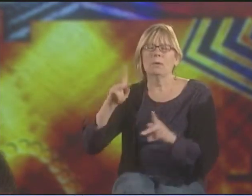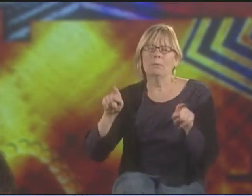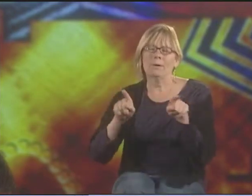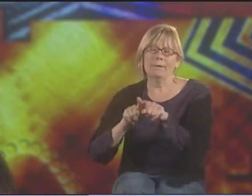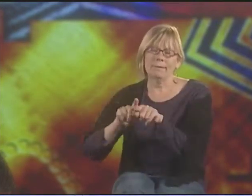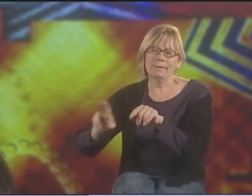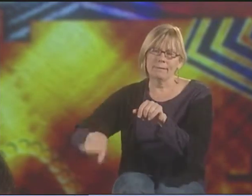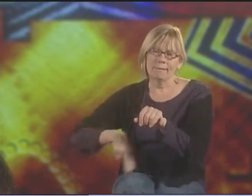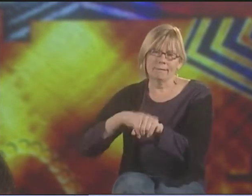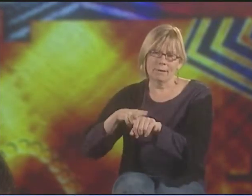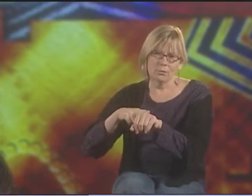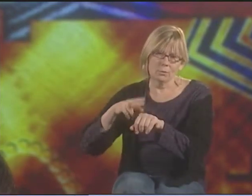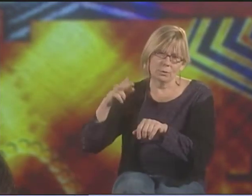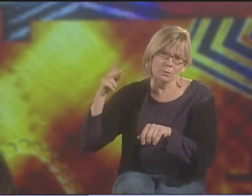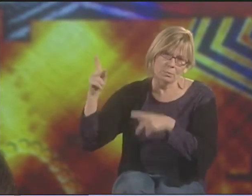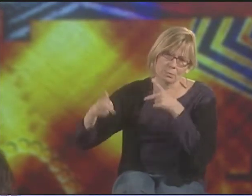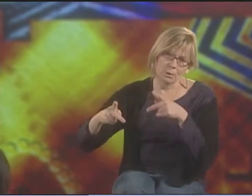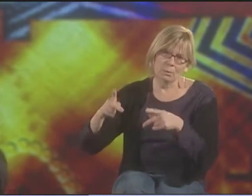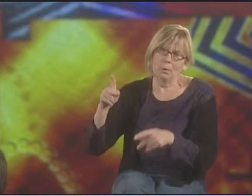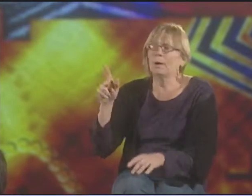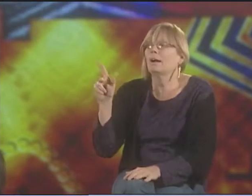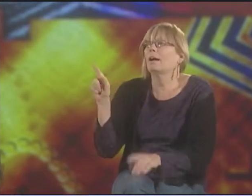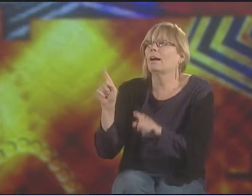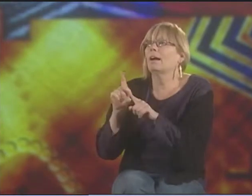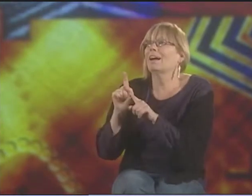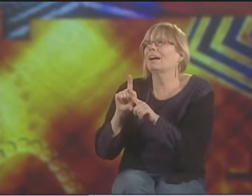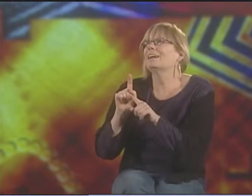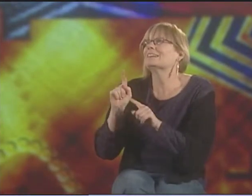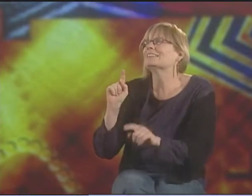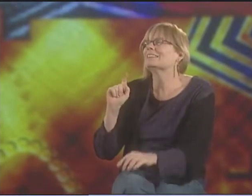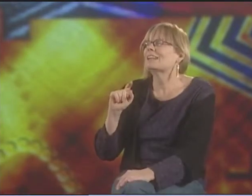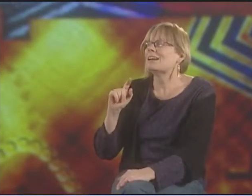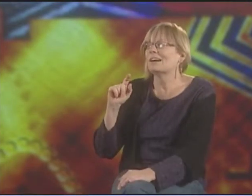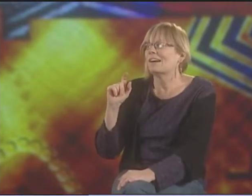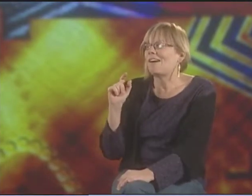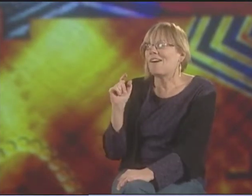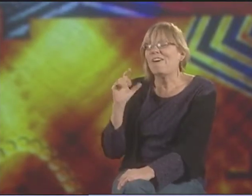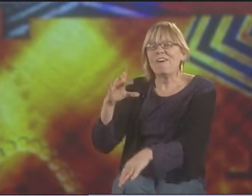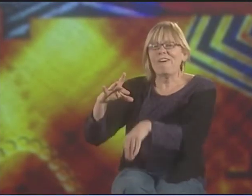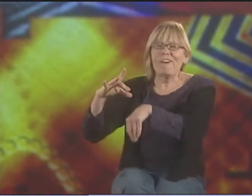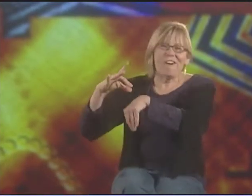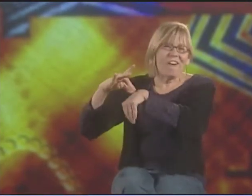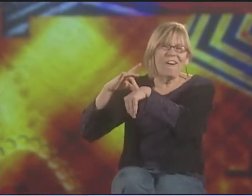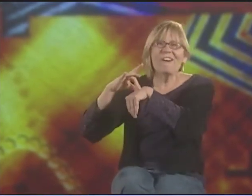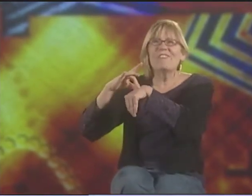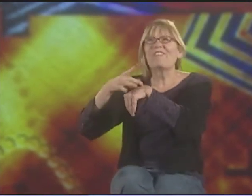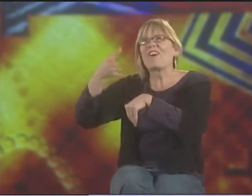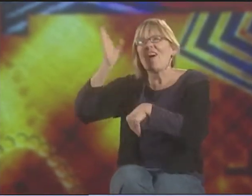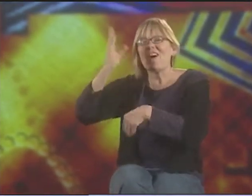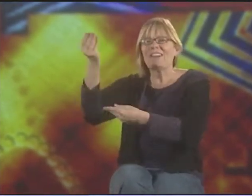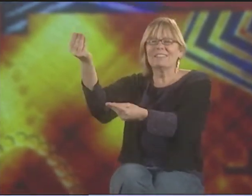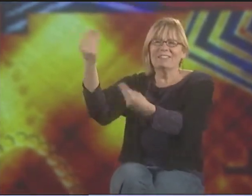SHOWS DEAF PEOPLE AS PEOPLE OF THE NATURAL WORLD OR NATURAL ELEMENTS OF THE EARTH,